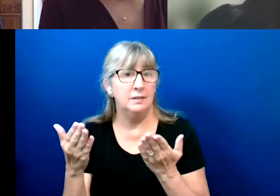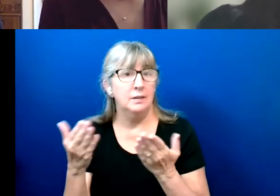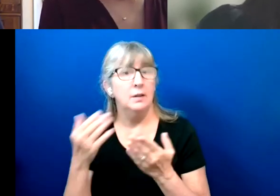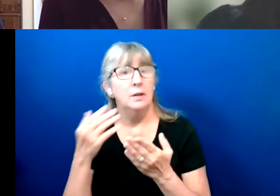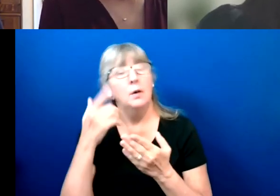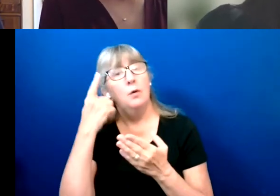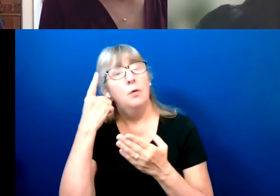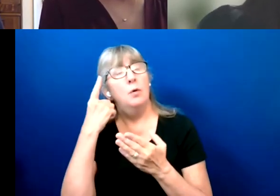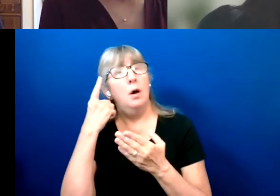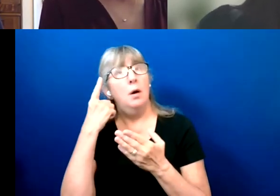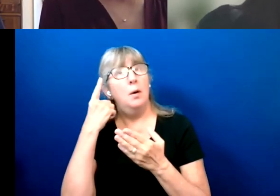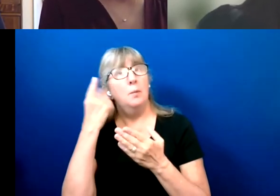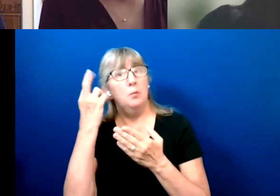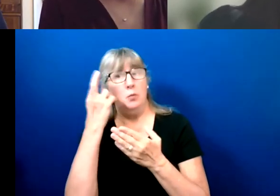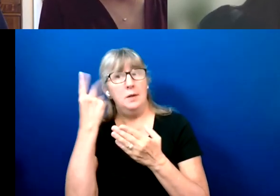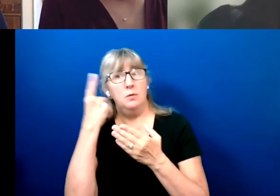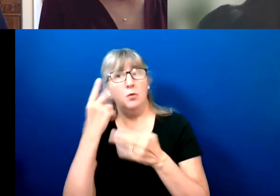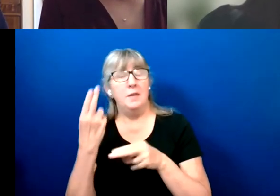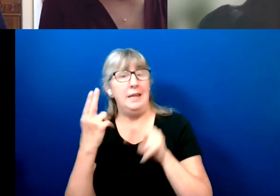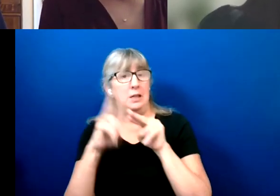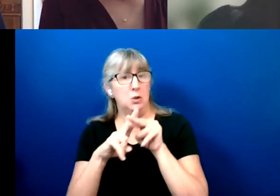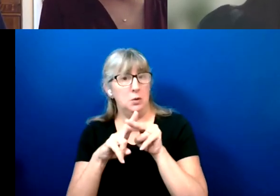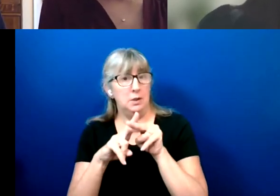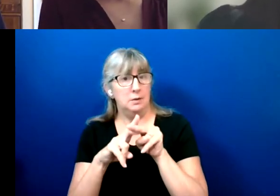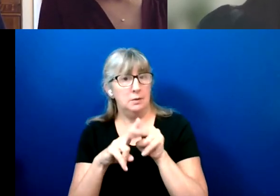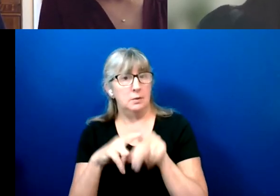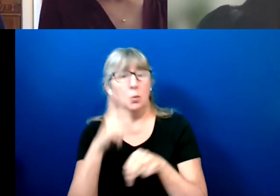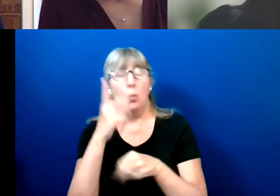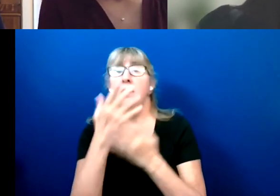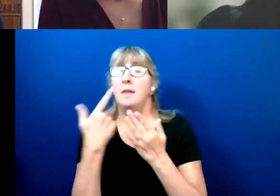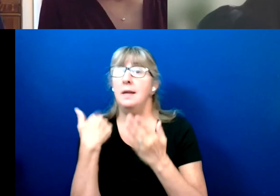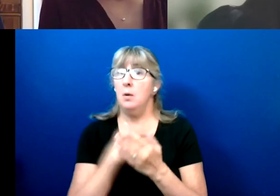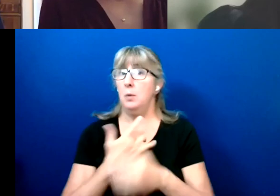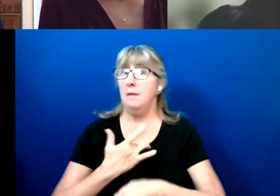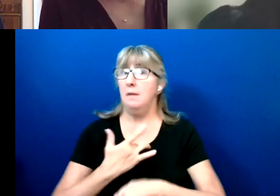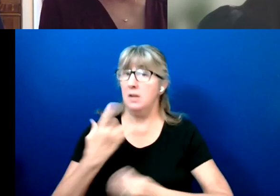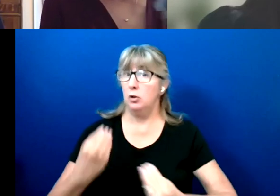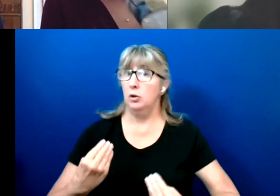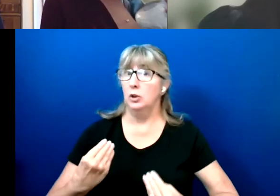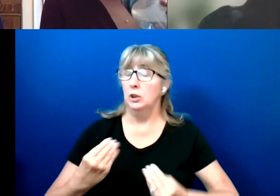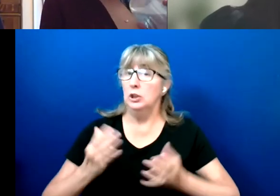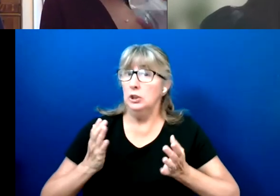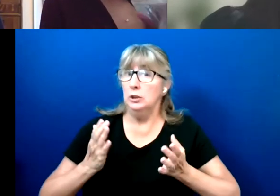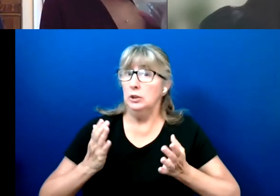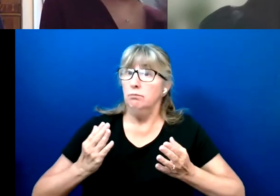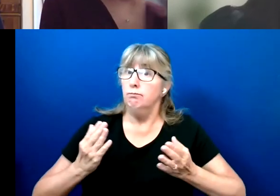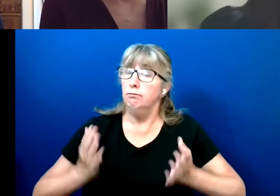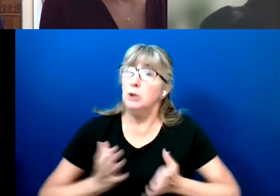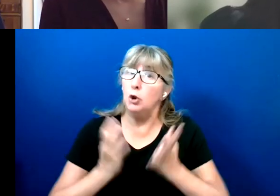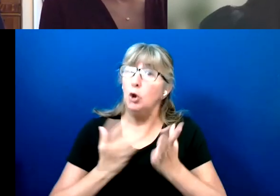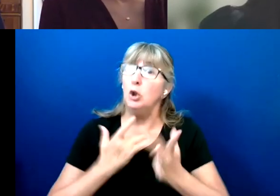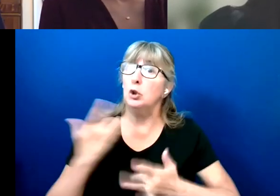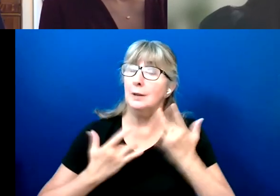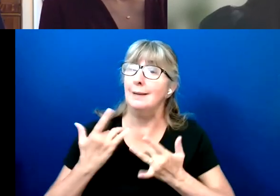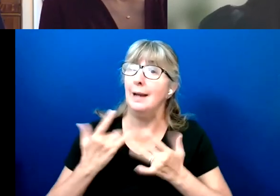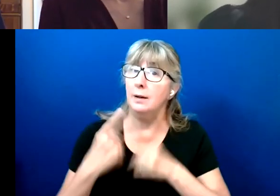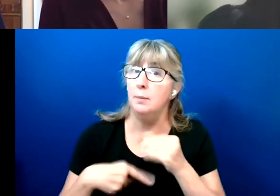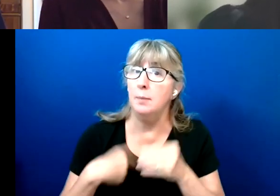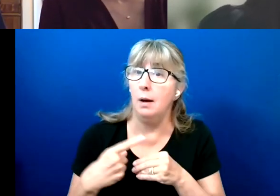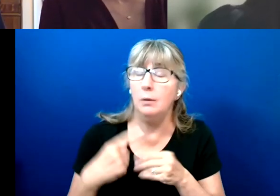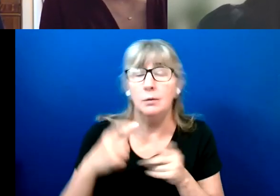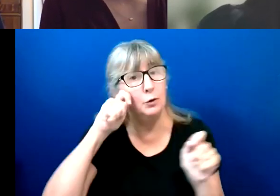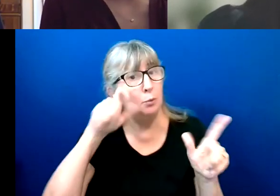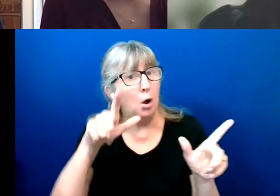One thing we are very encouraged by, and as I say slightly surprised by was the improvement